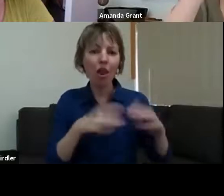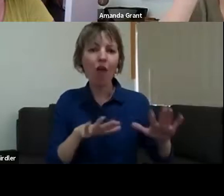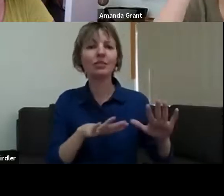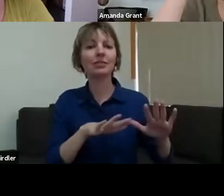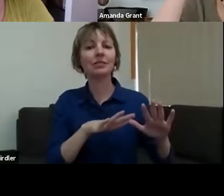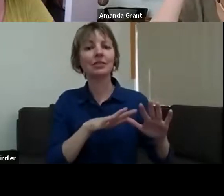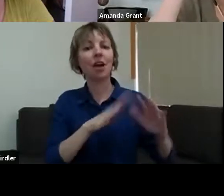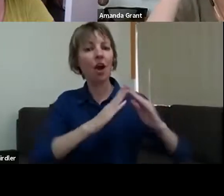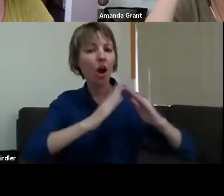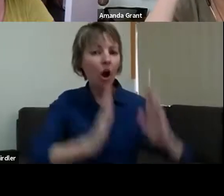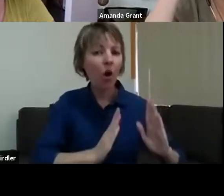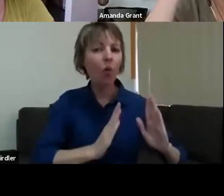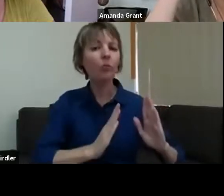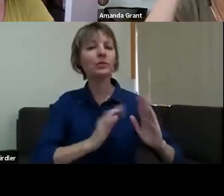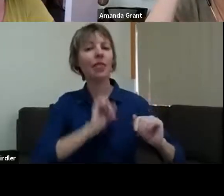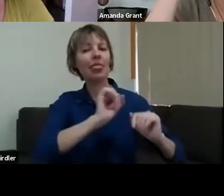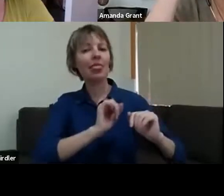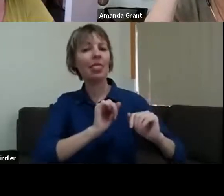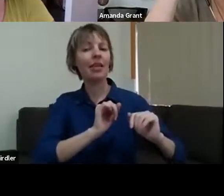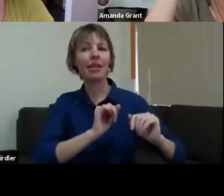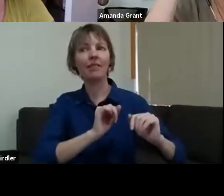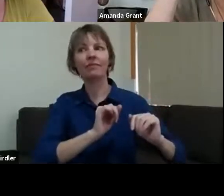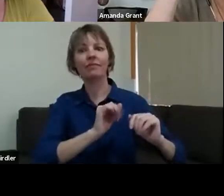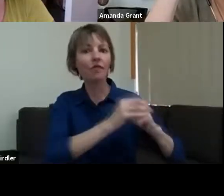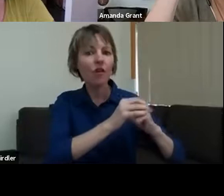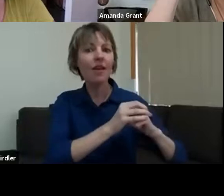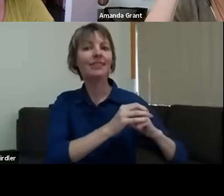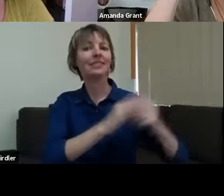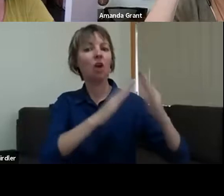very -- stricken with lost family, land, homes, and landscape. Also,